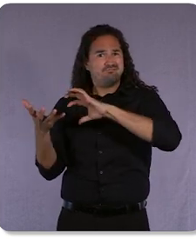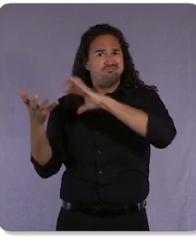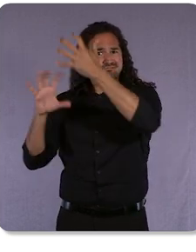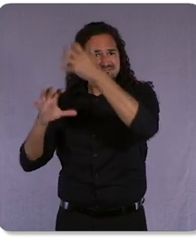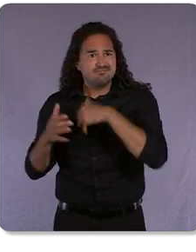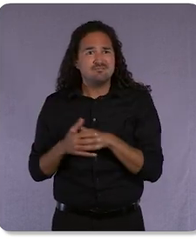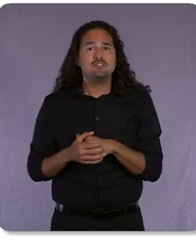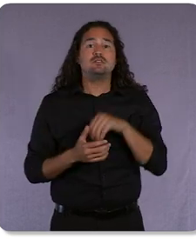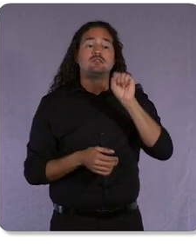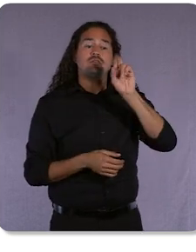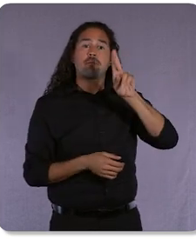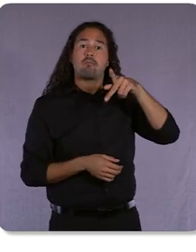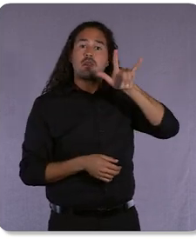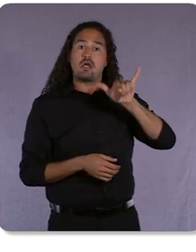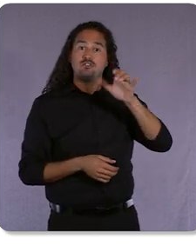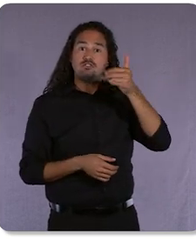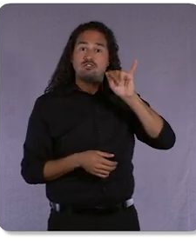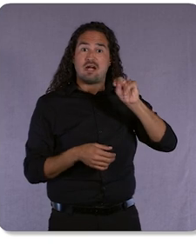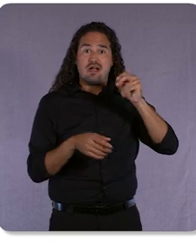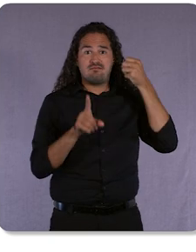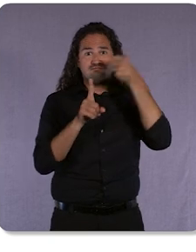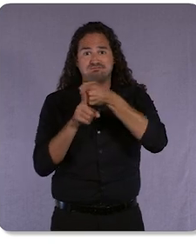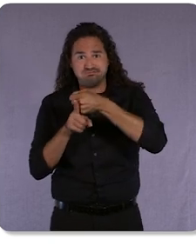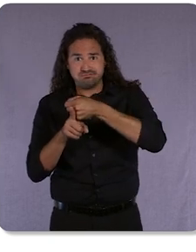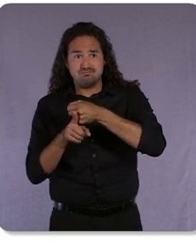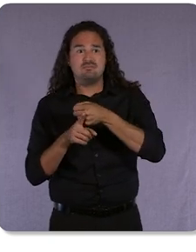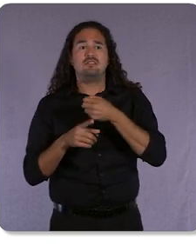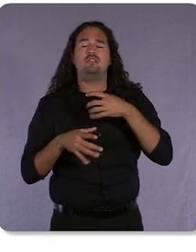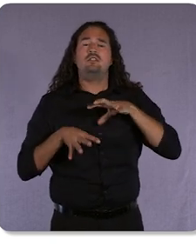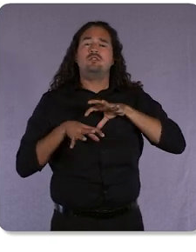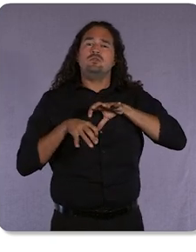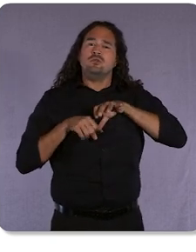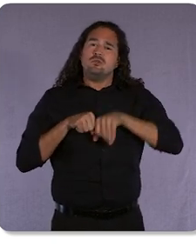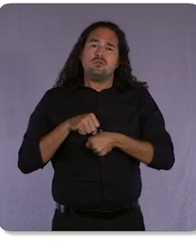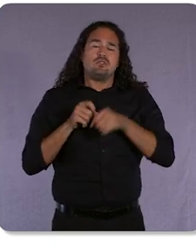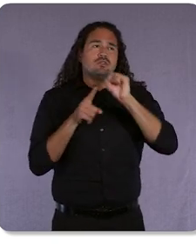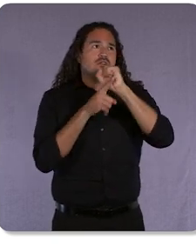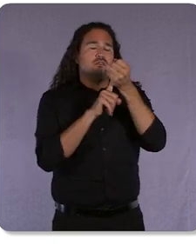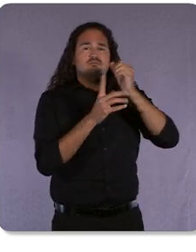heartbreaking situation in Ukraine. But zooming out and taking the longer term view,